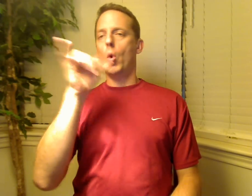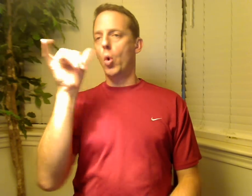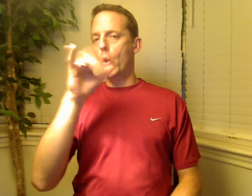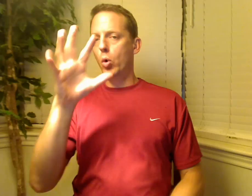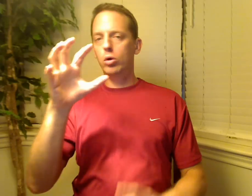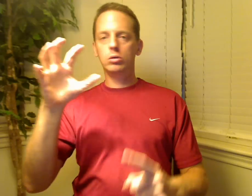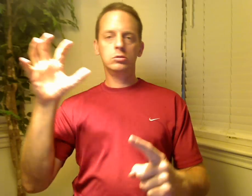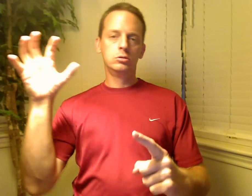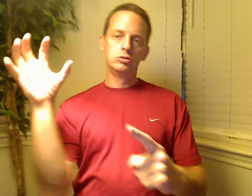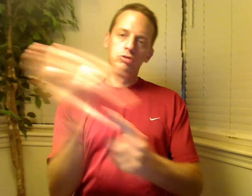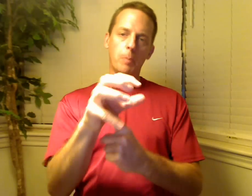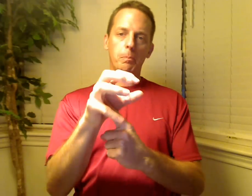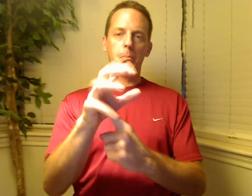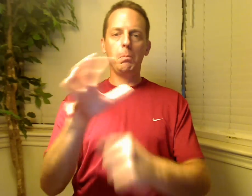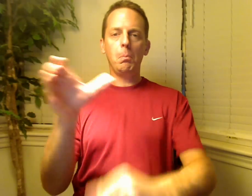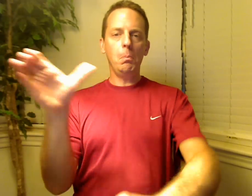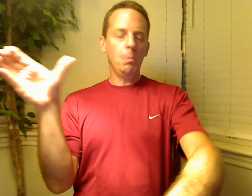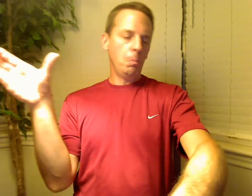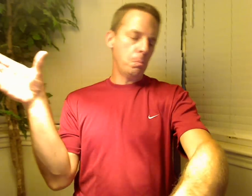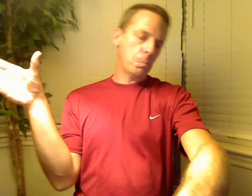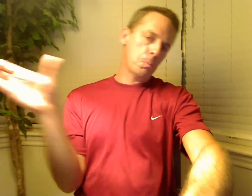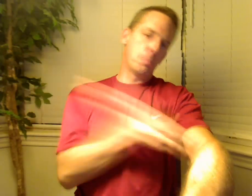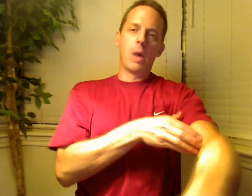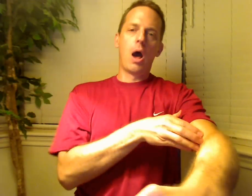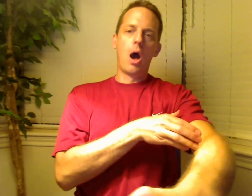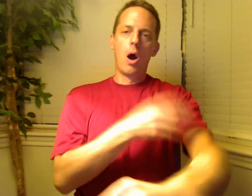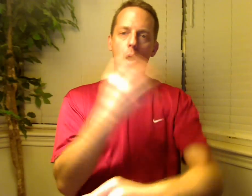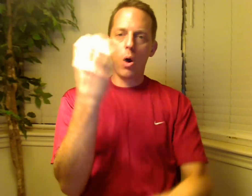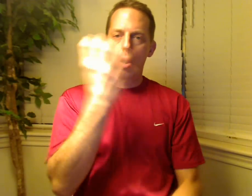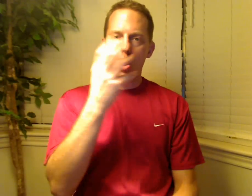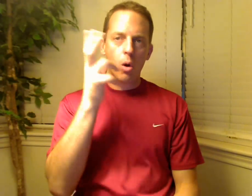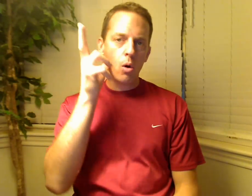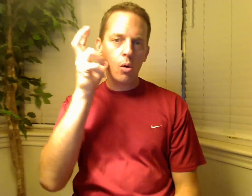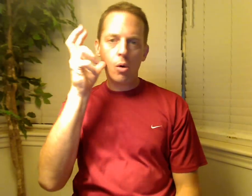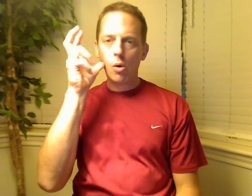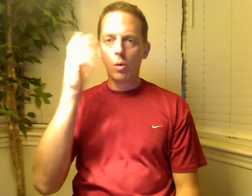Able to hear anything is the best thing such as